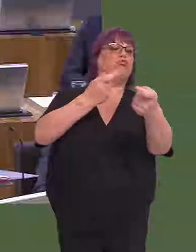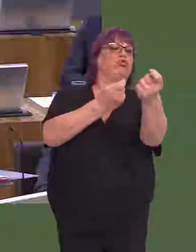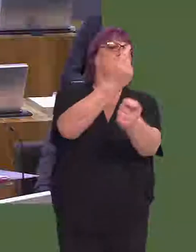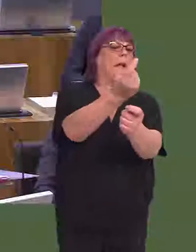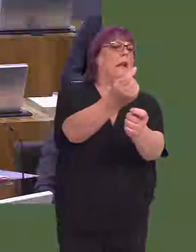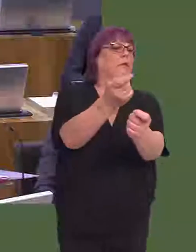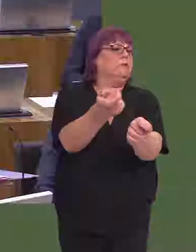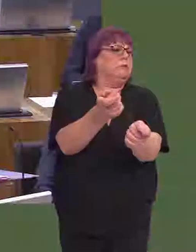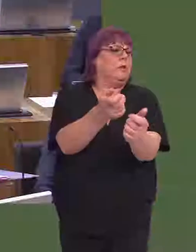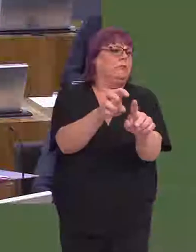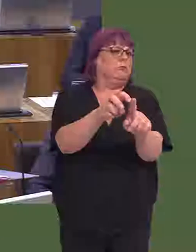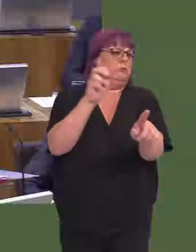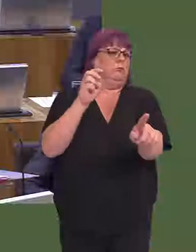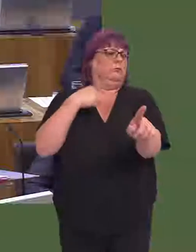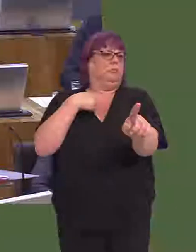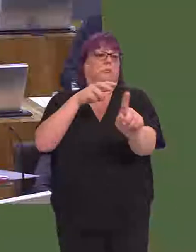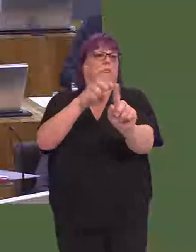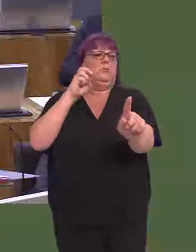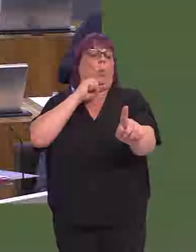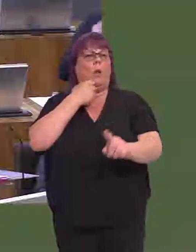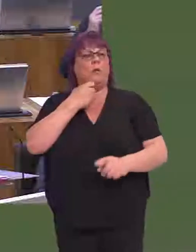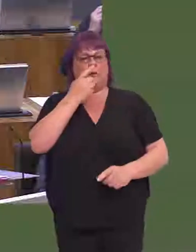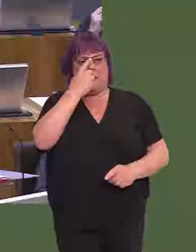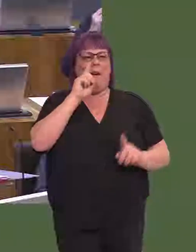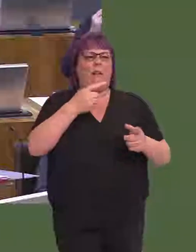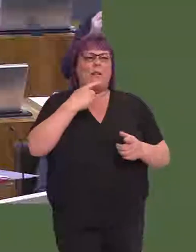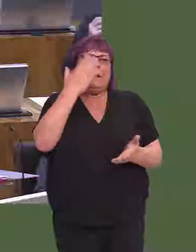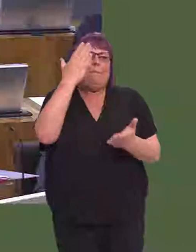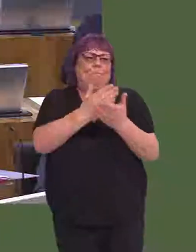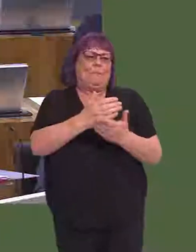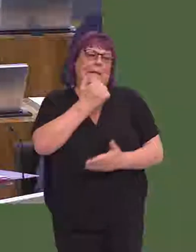If I were to say, for example, 'Well, it will leave special measures by x date', well, inevitably,